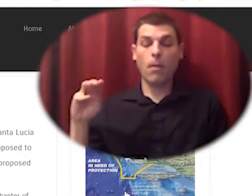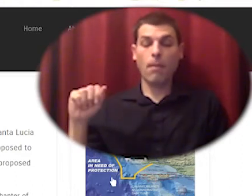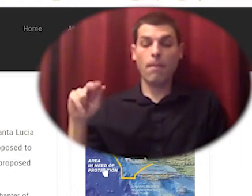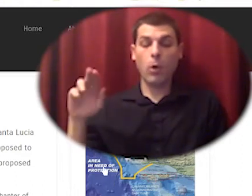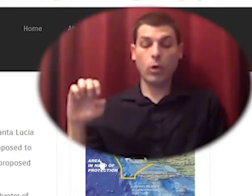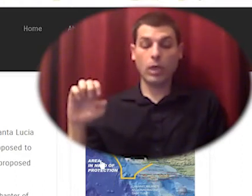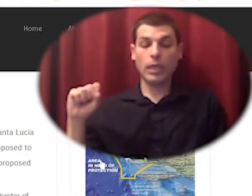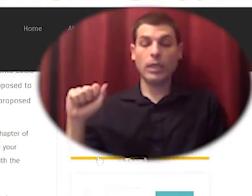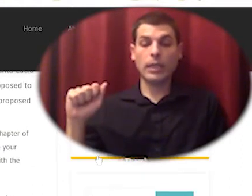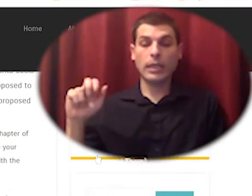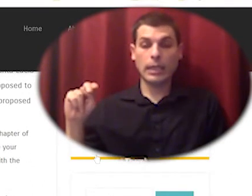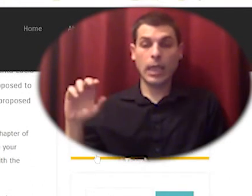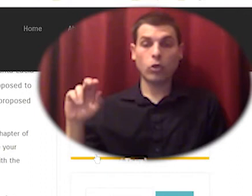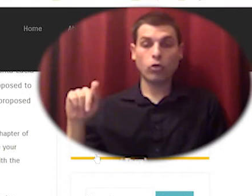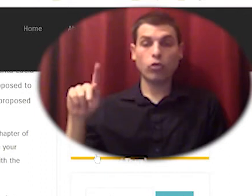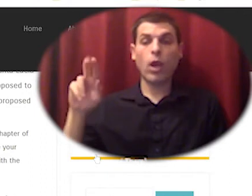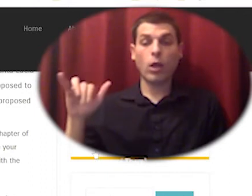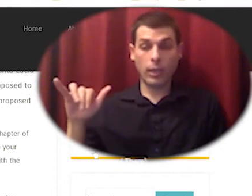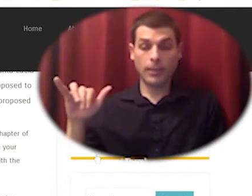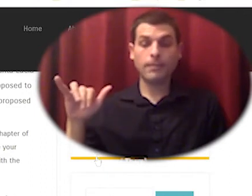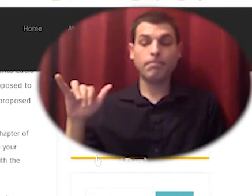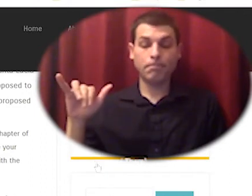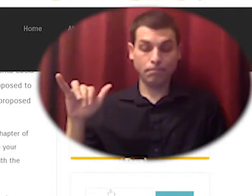and let's see they've just had the petition going